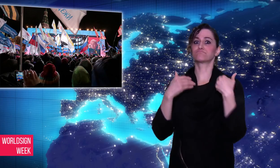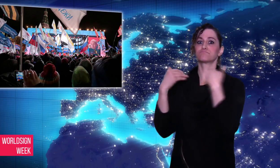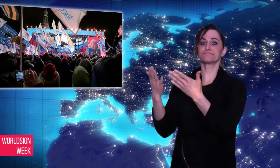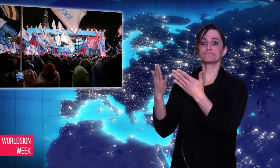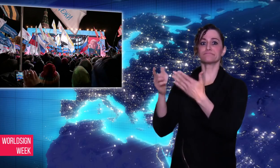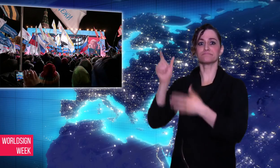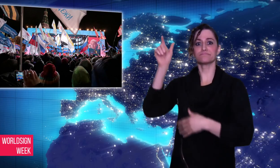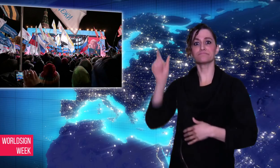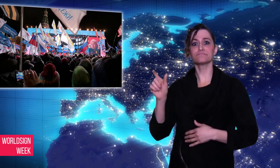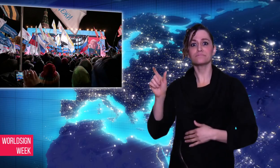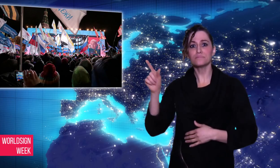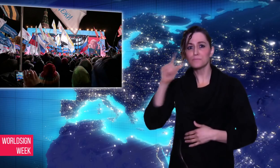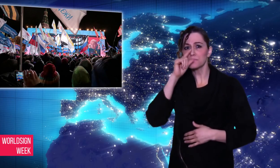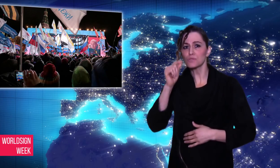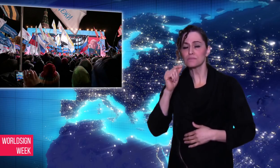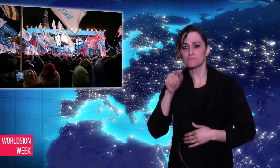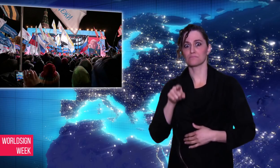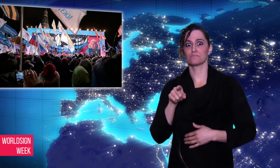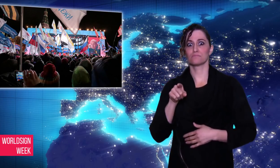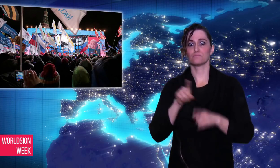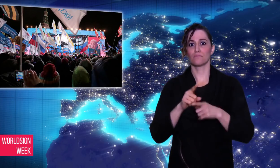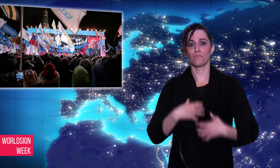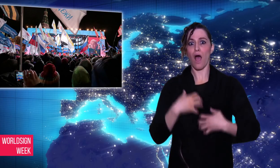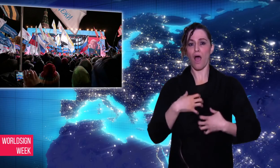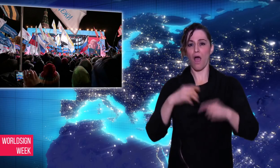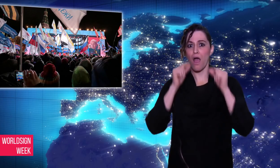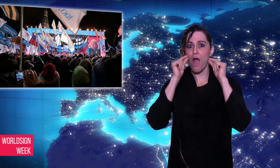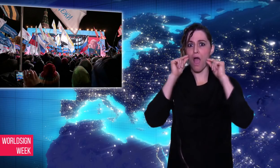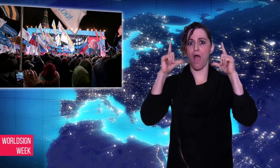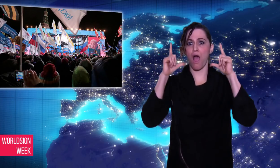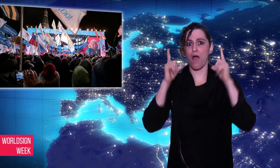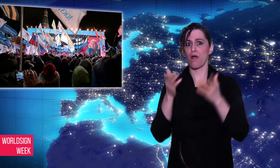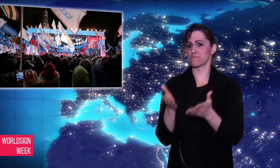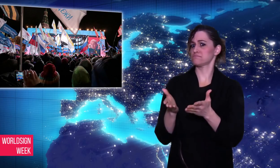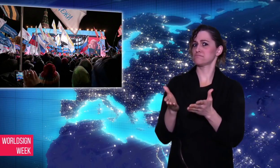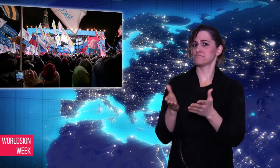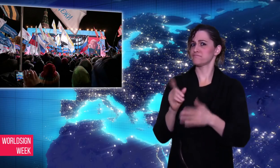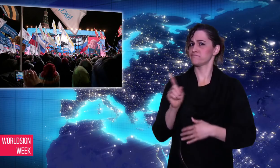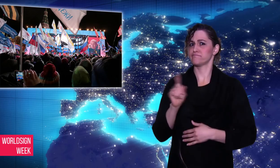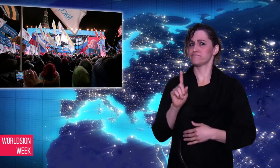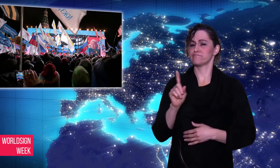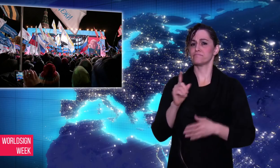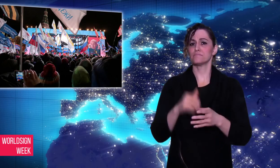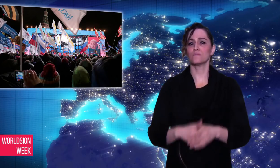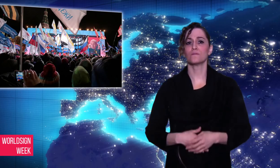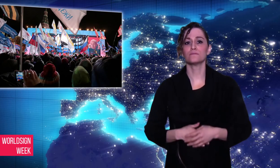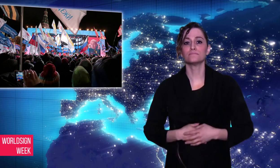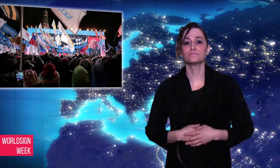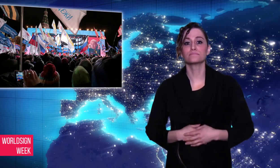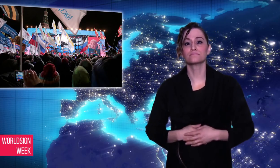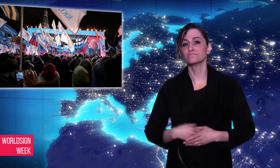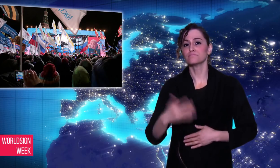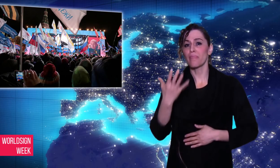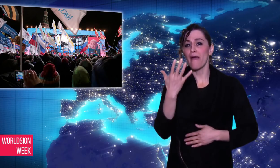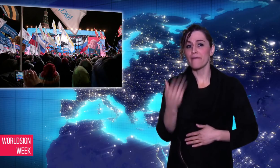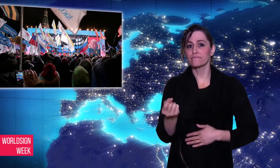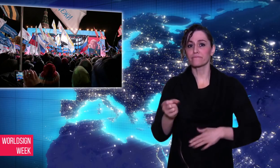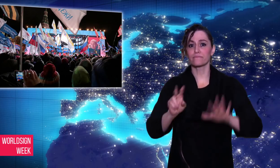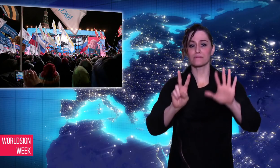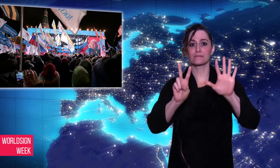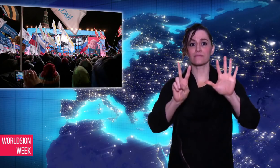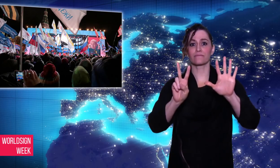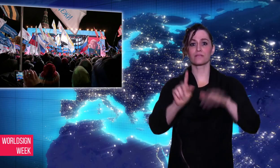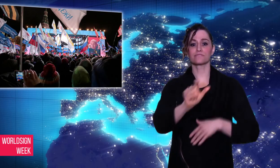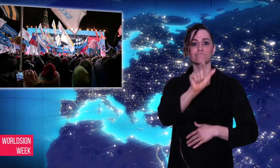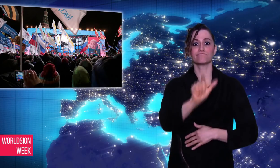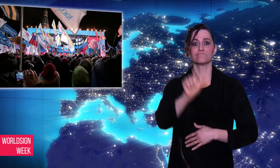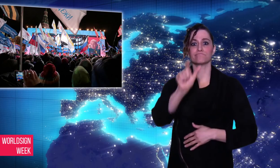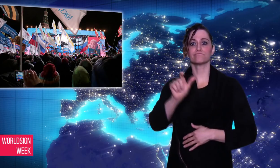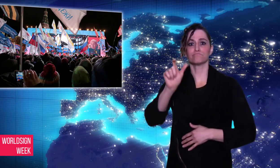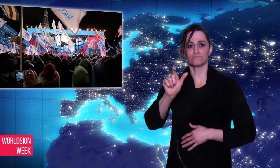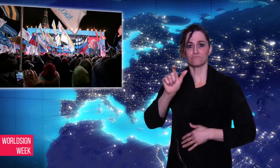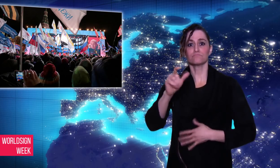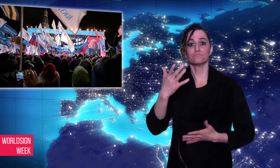many observers. There were seven other